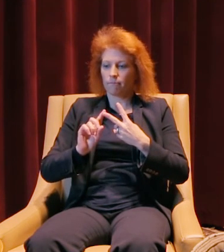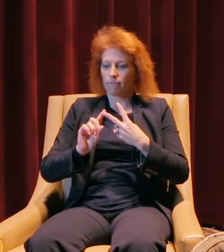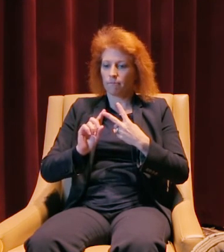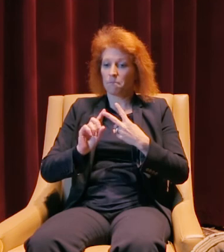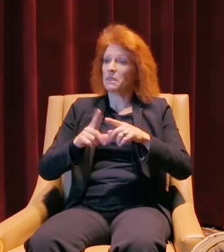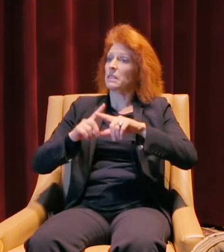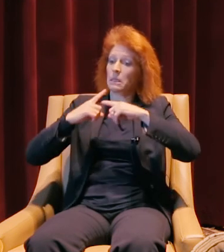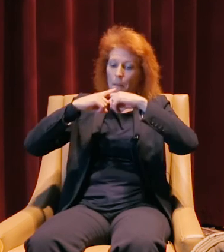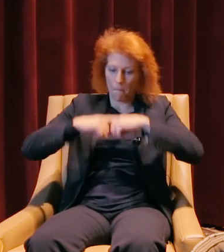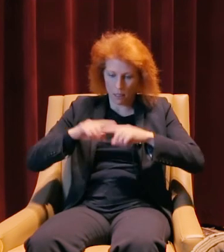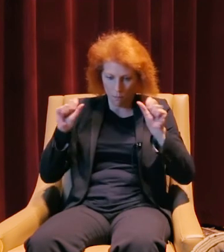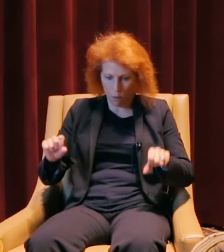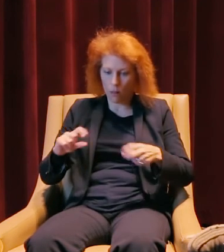dependable, and tenacious.